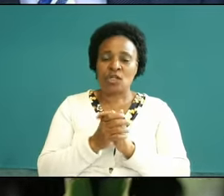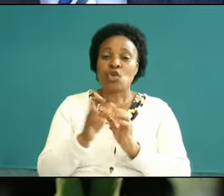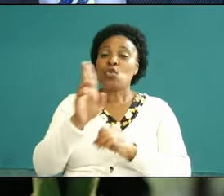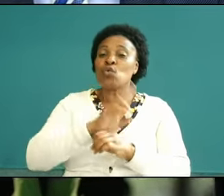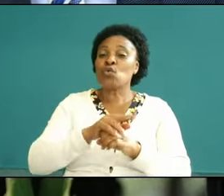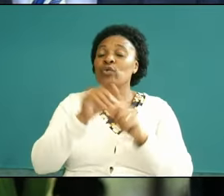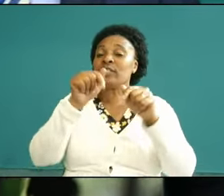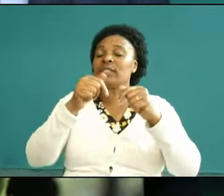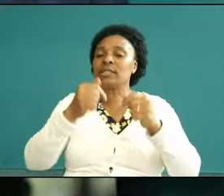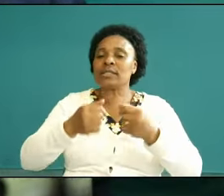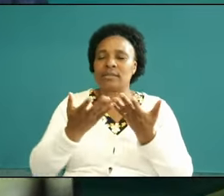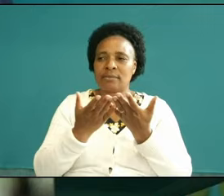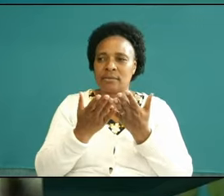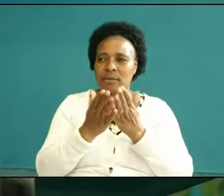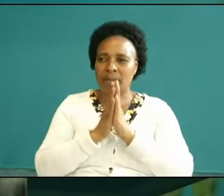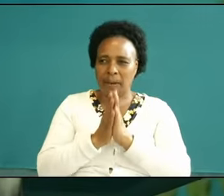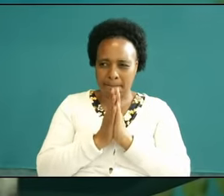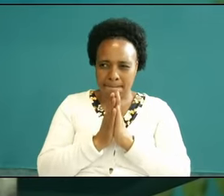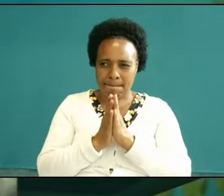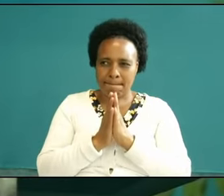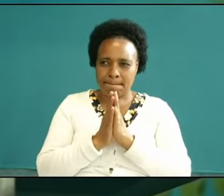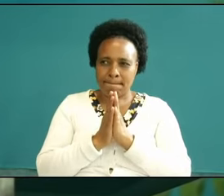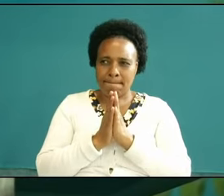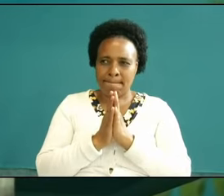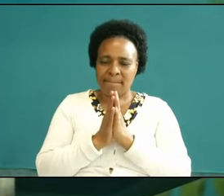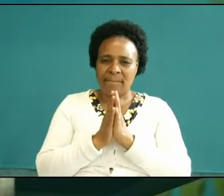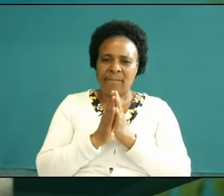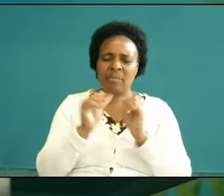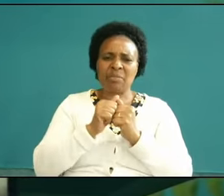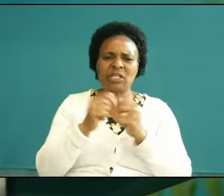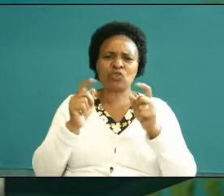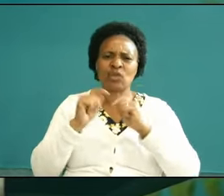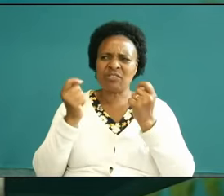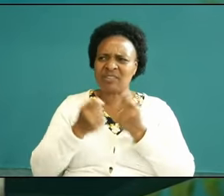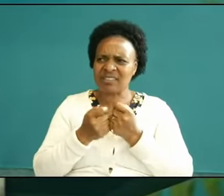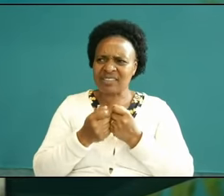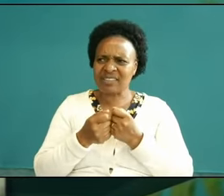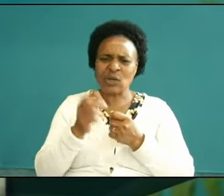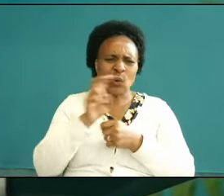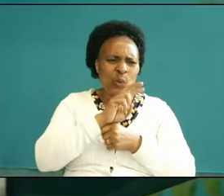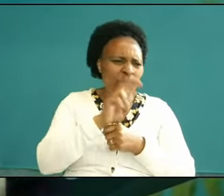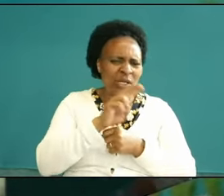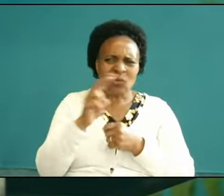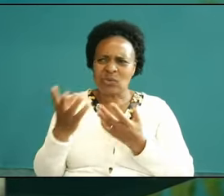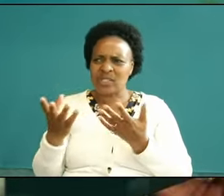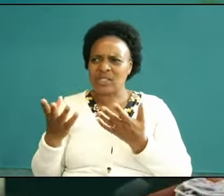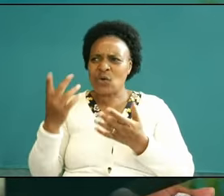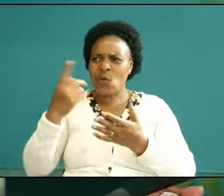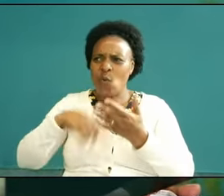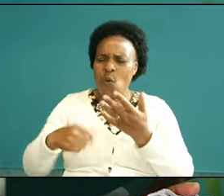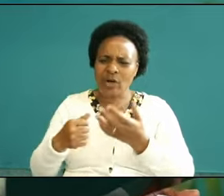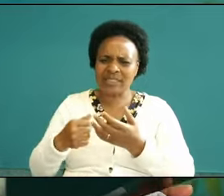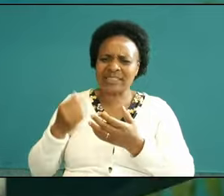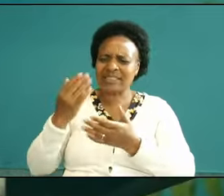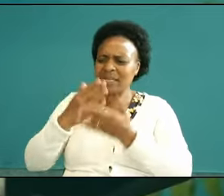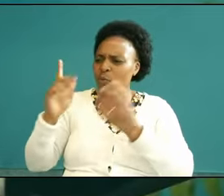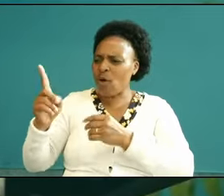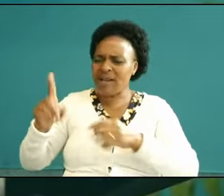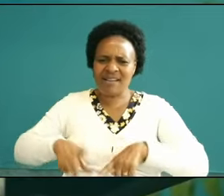weapons kte trism looking at who as who what you have in this life the experience you have